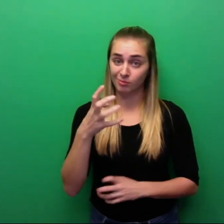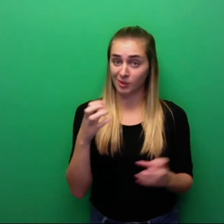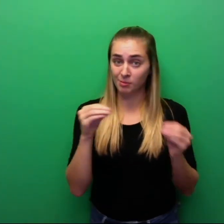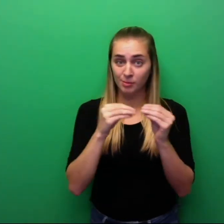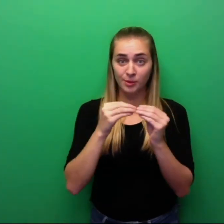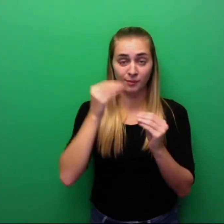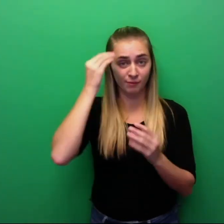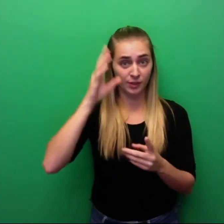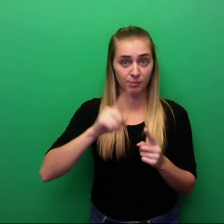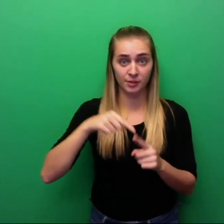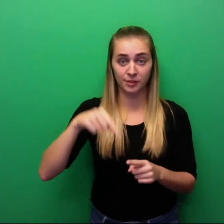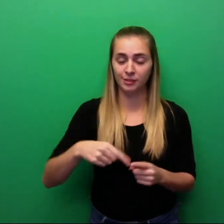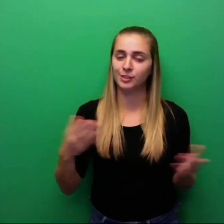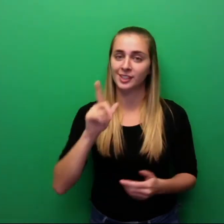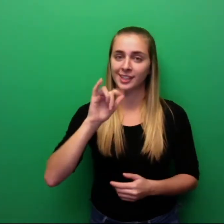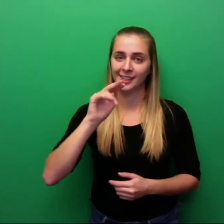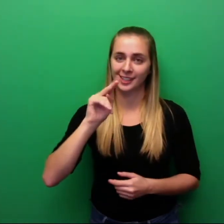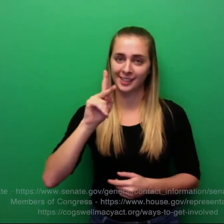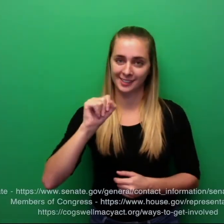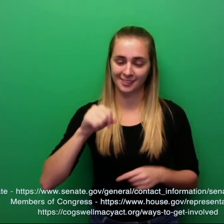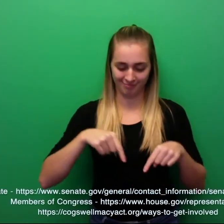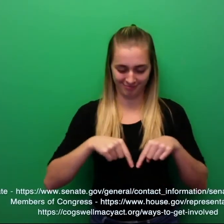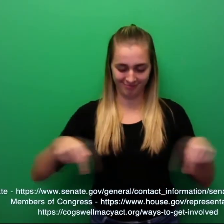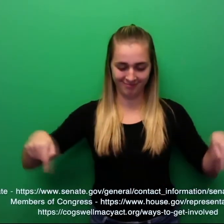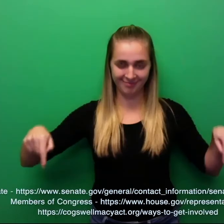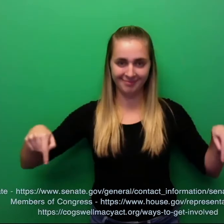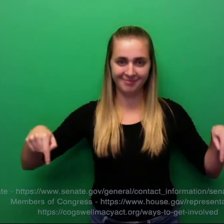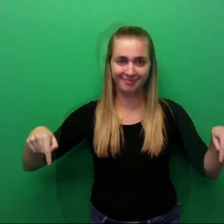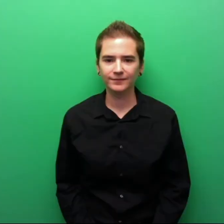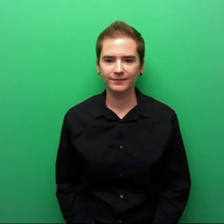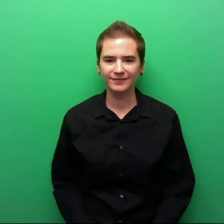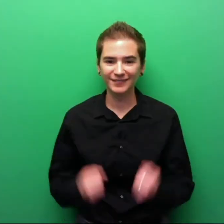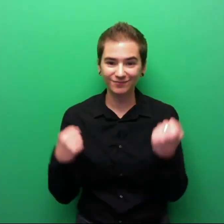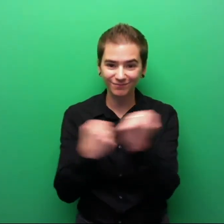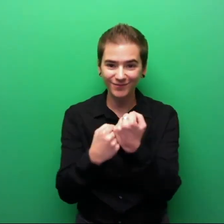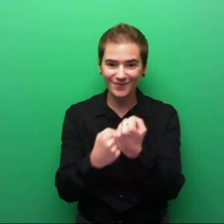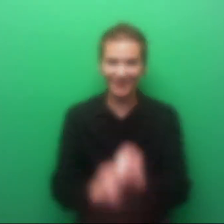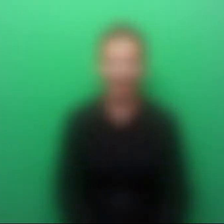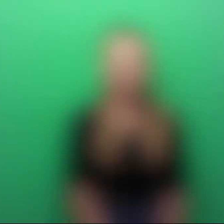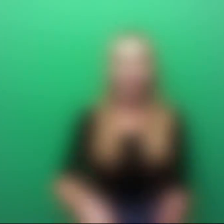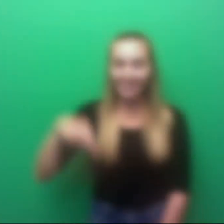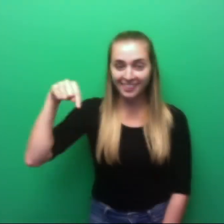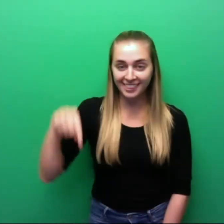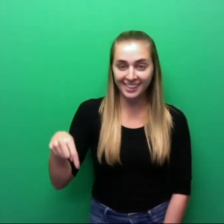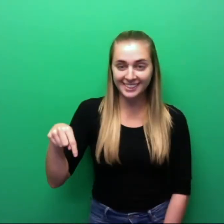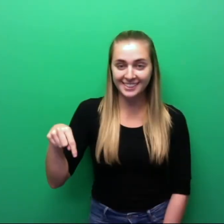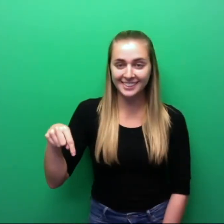Do you want more information? Please see the link below. Marianne: Support Bree: this